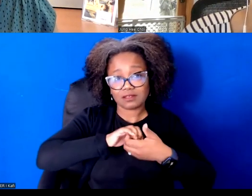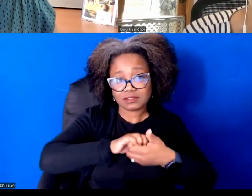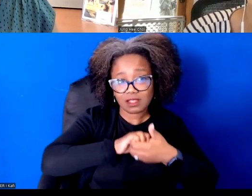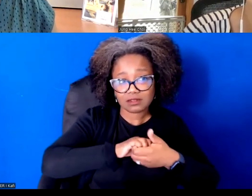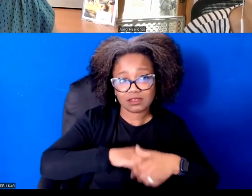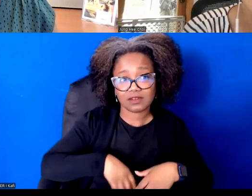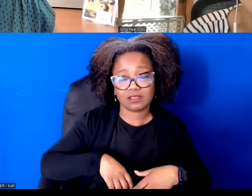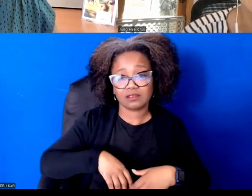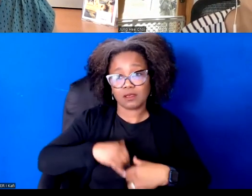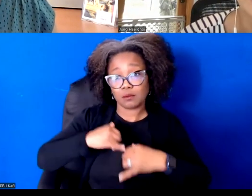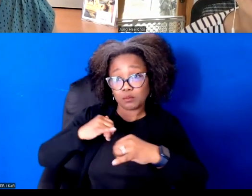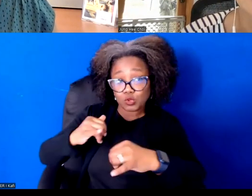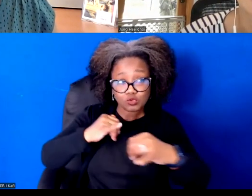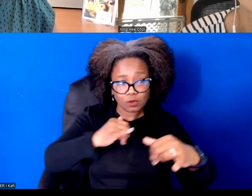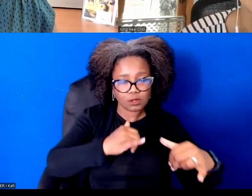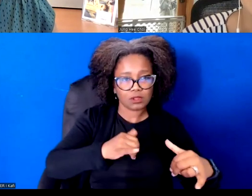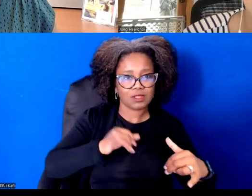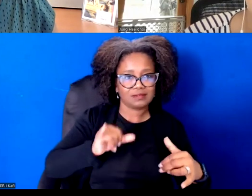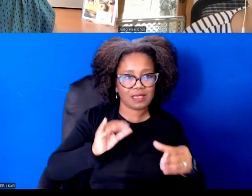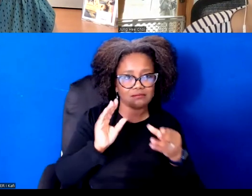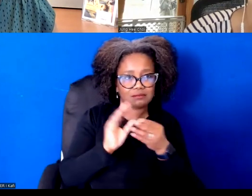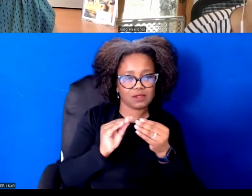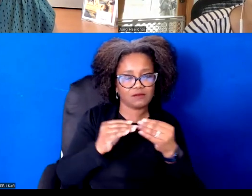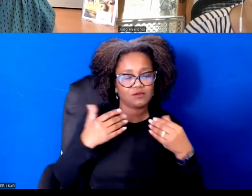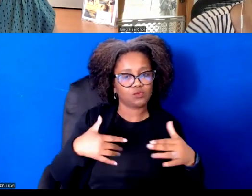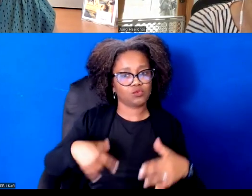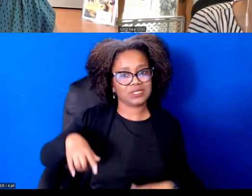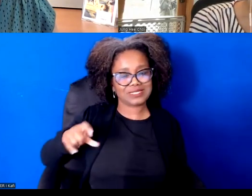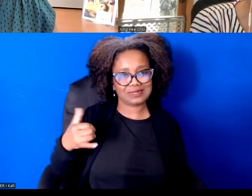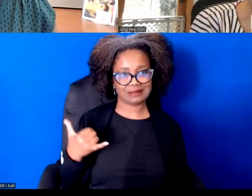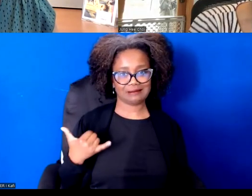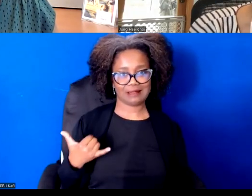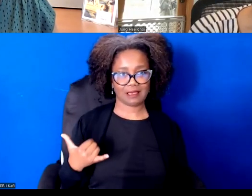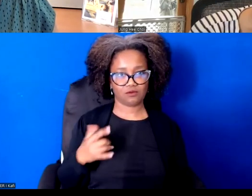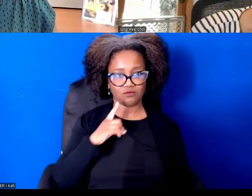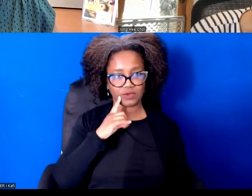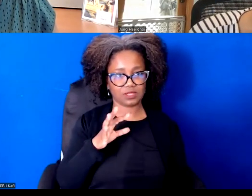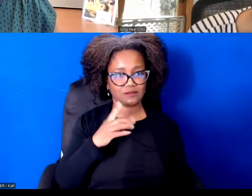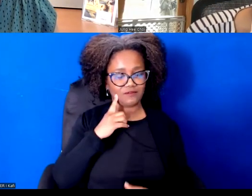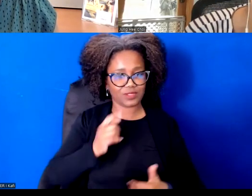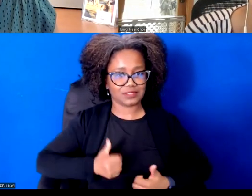as a people. Right. As a country. So, you know, so I just think that that's one thing.